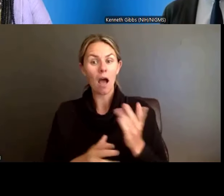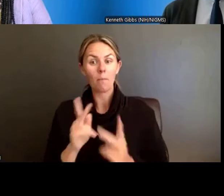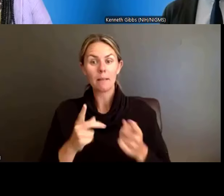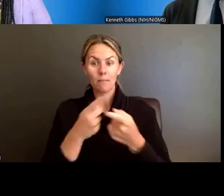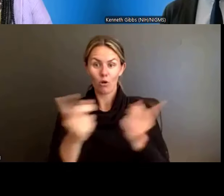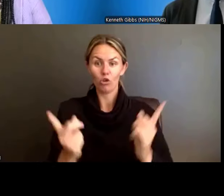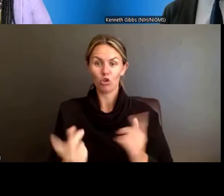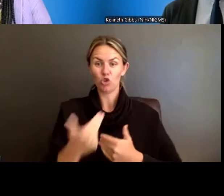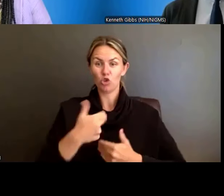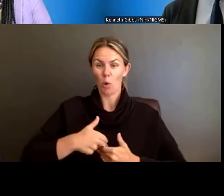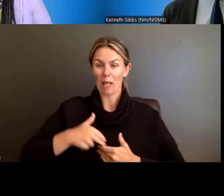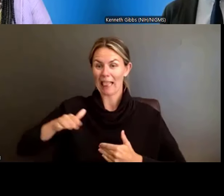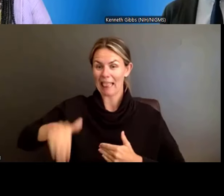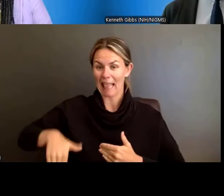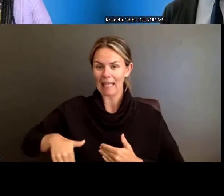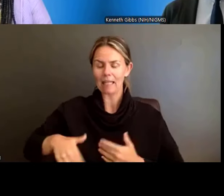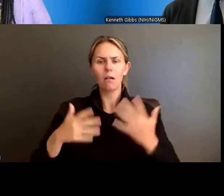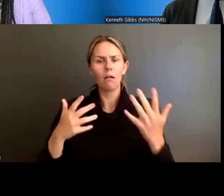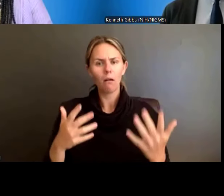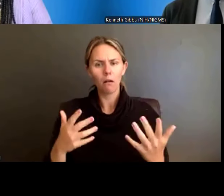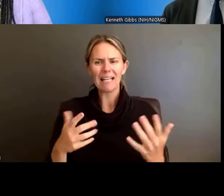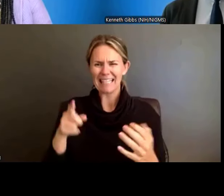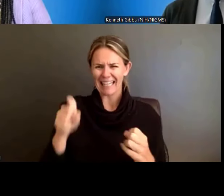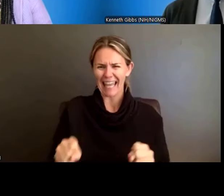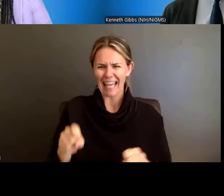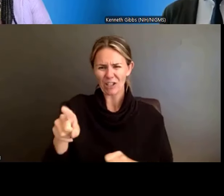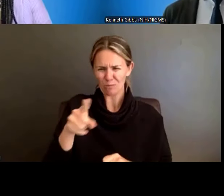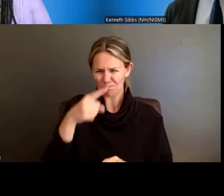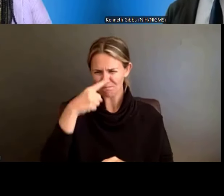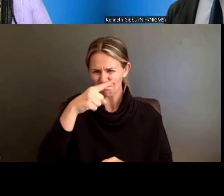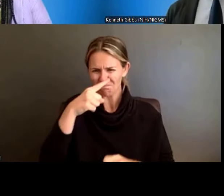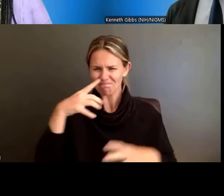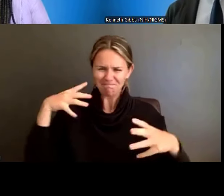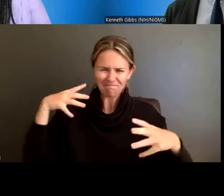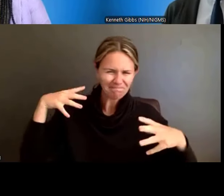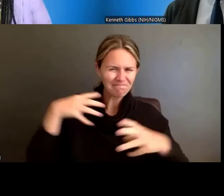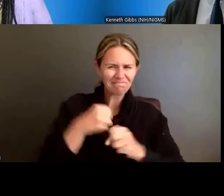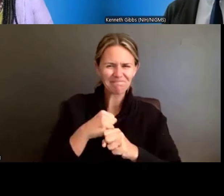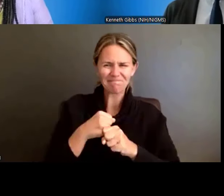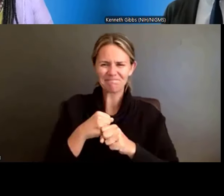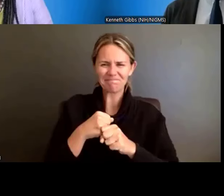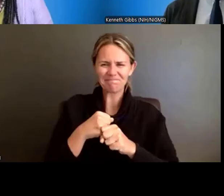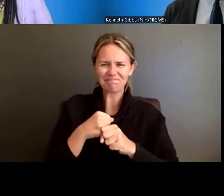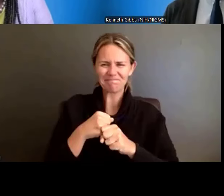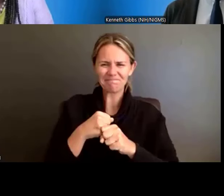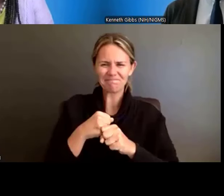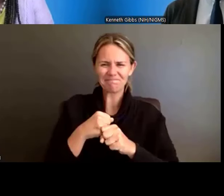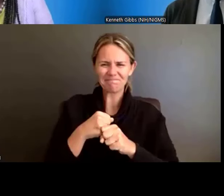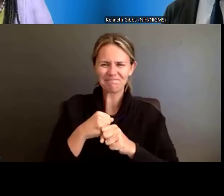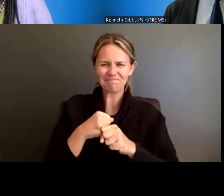Is there any way, kind of really briefly, you can kind of summarize the changes that people should expect with those tables?